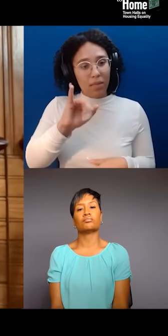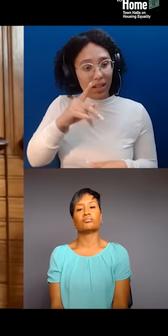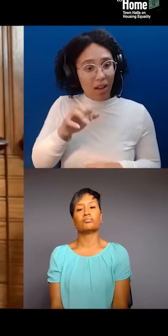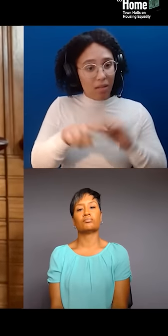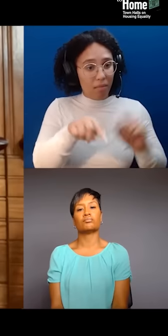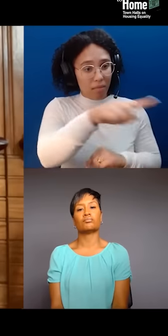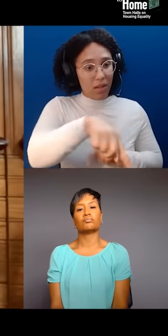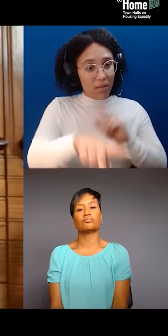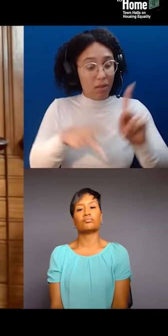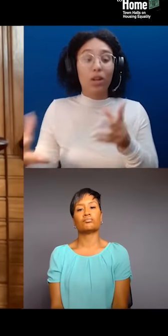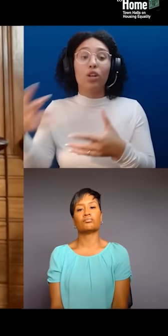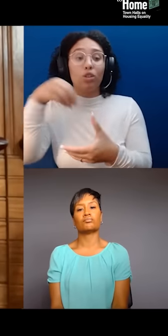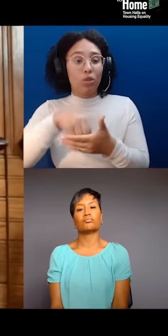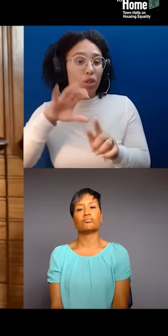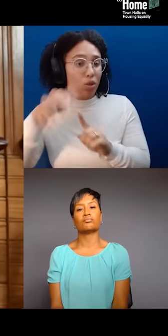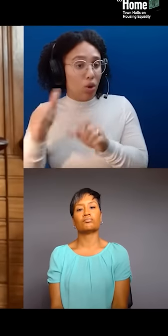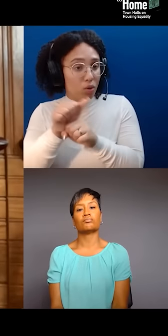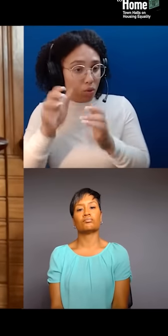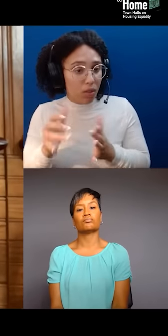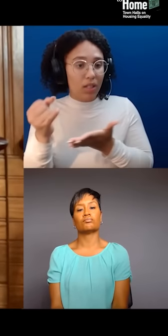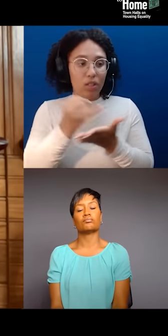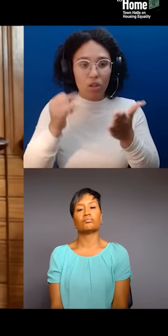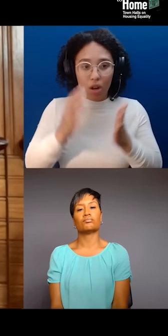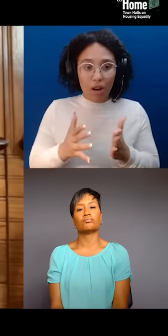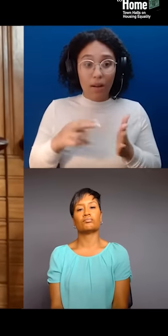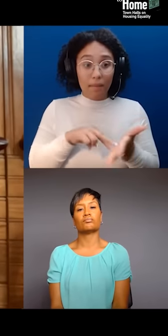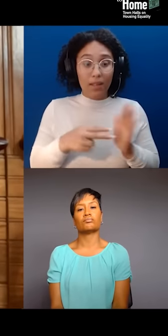you know, work with federally recognized tribes directly.